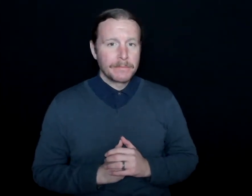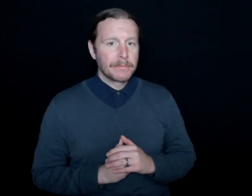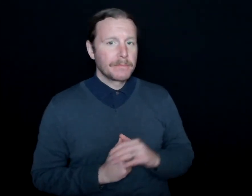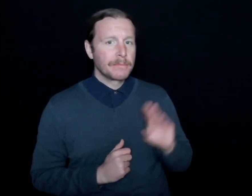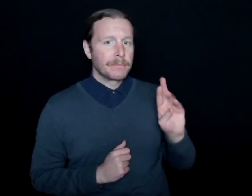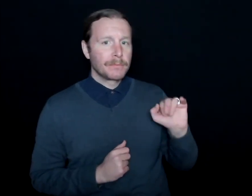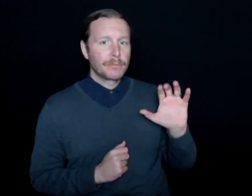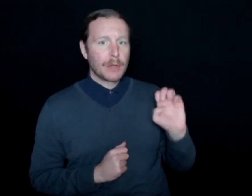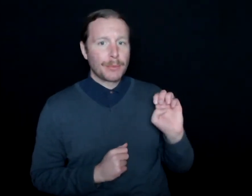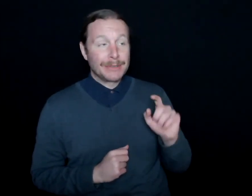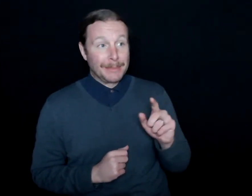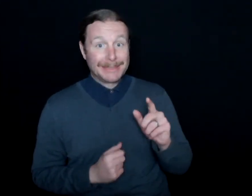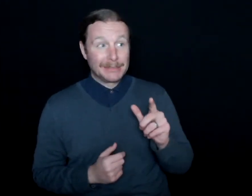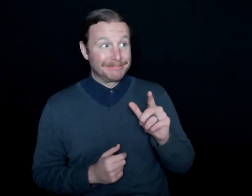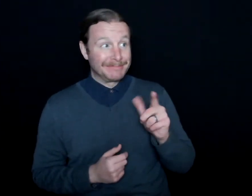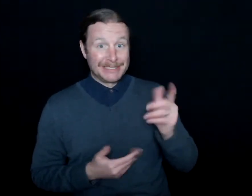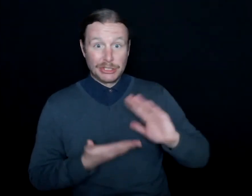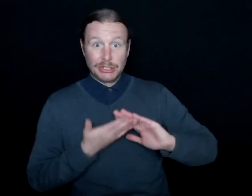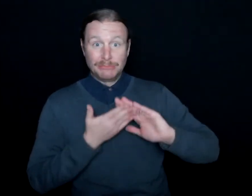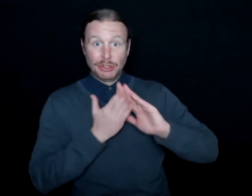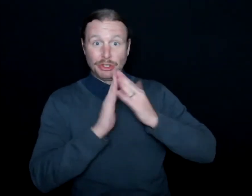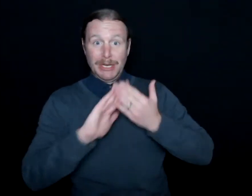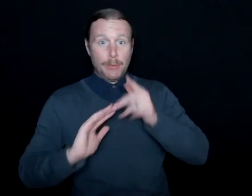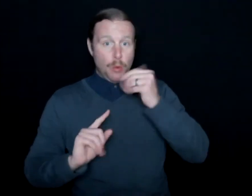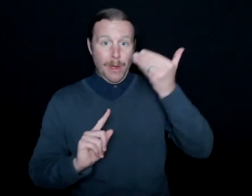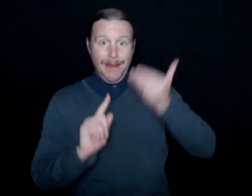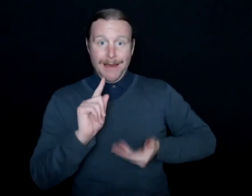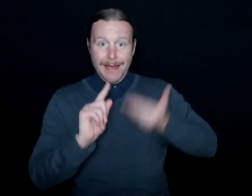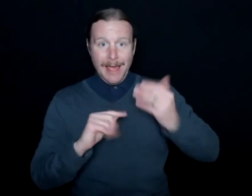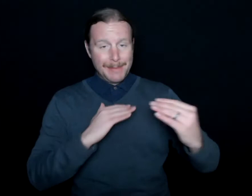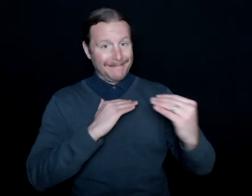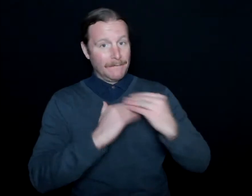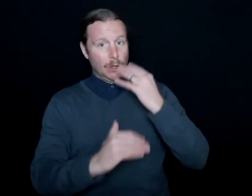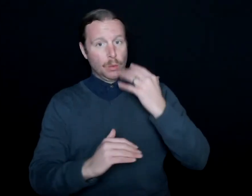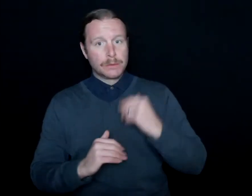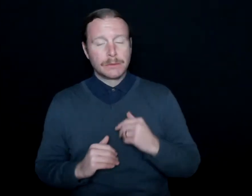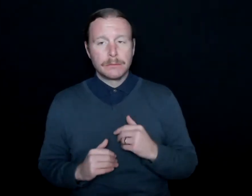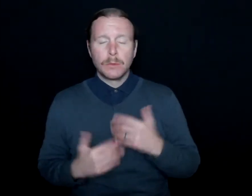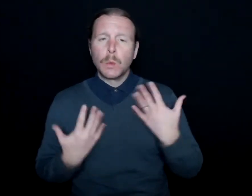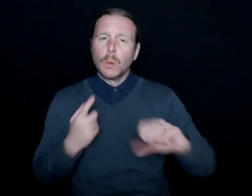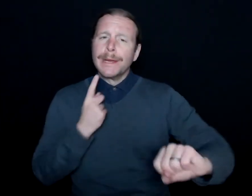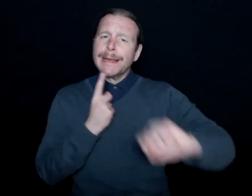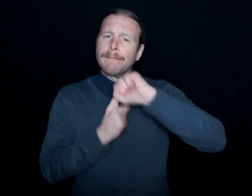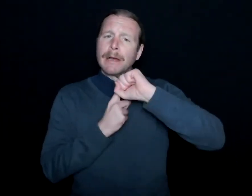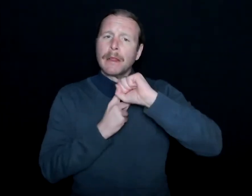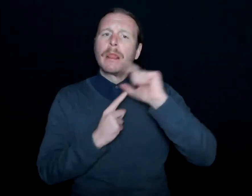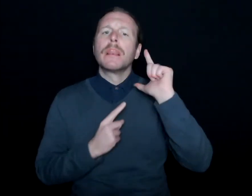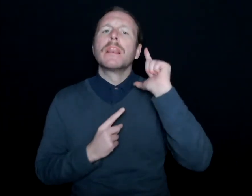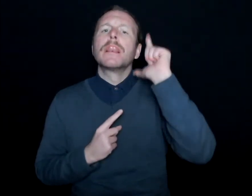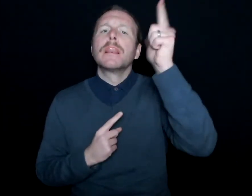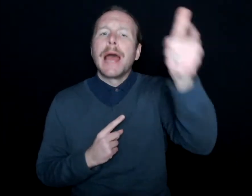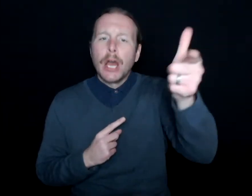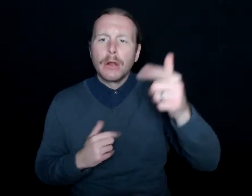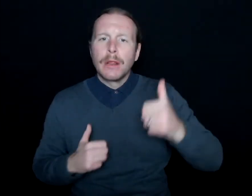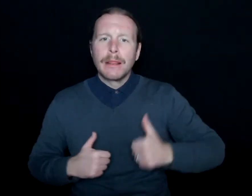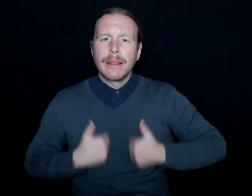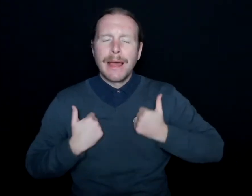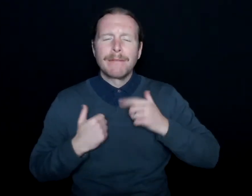It's shaped me, who I am now. It definitely had a profound impact later in life, and we can touch on it a little bit later.